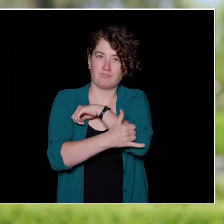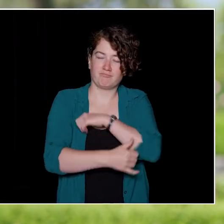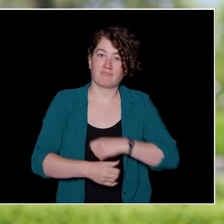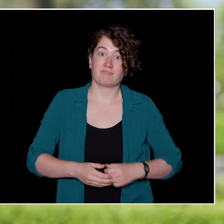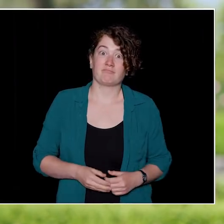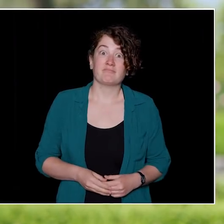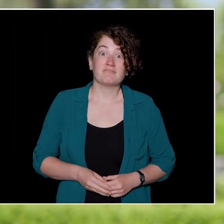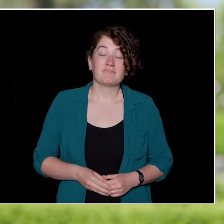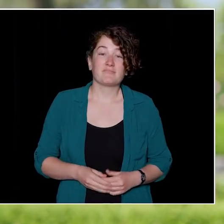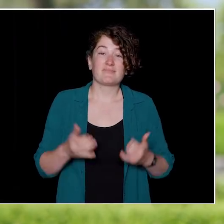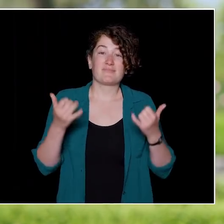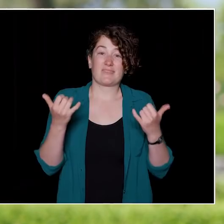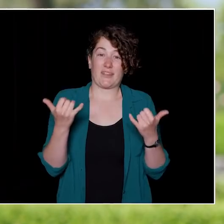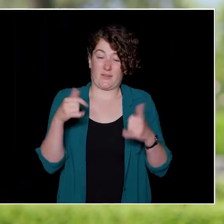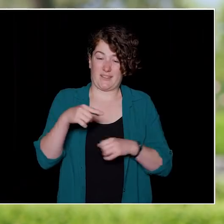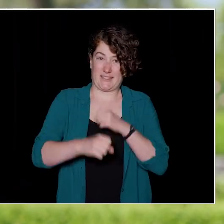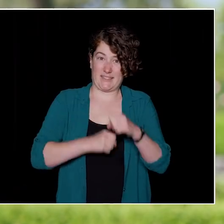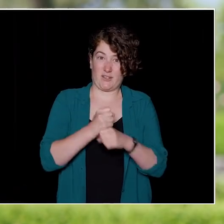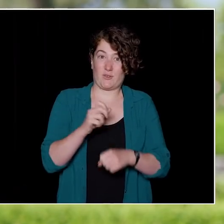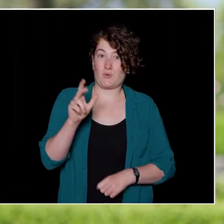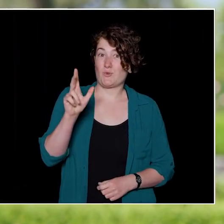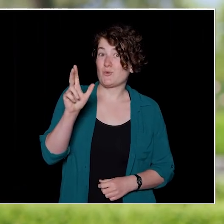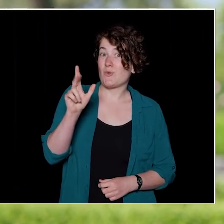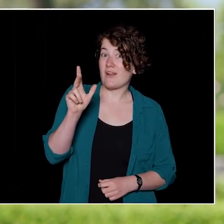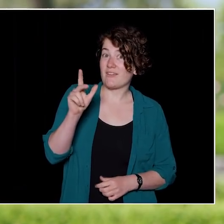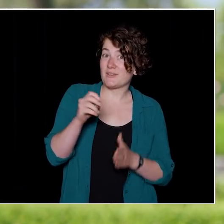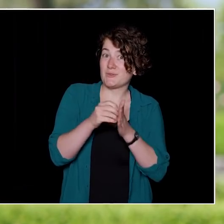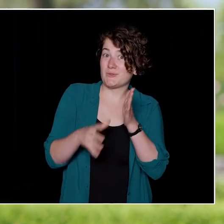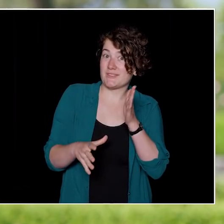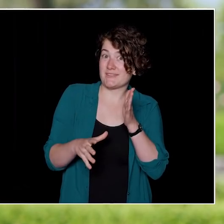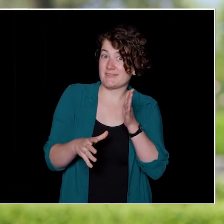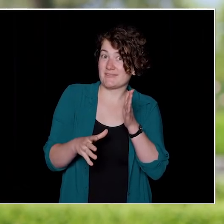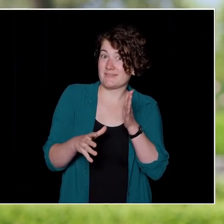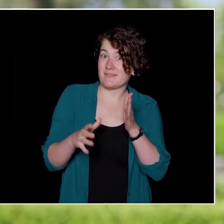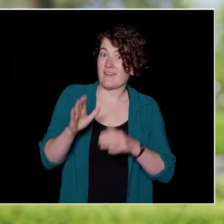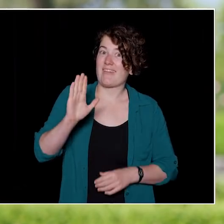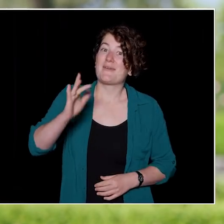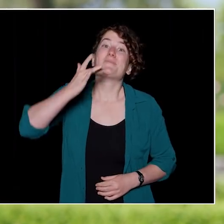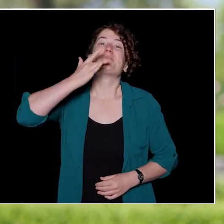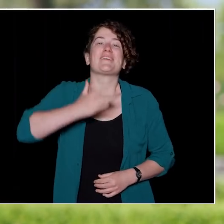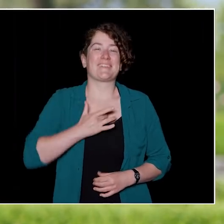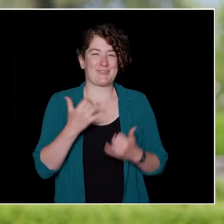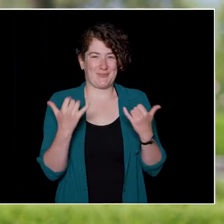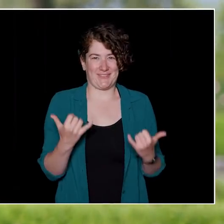And today, 23 first-year students have a birthday to celebrate.